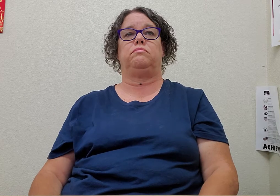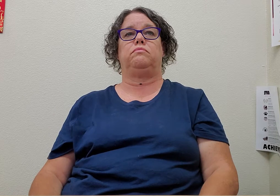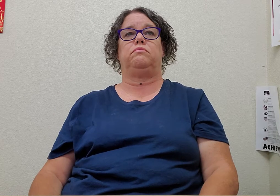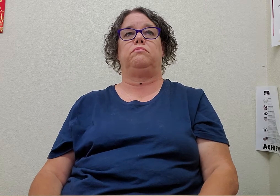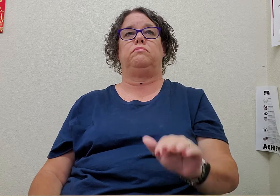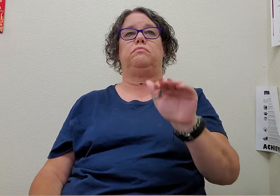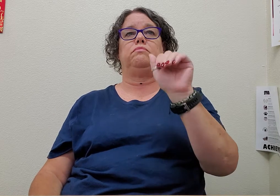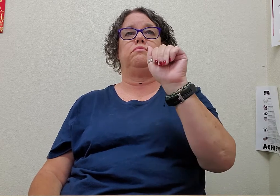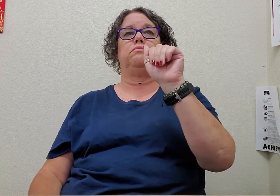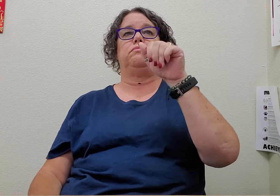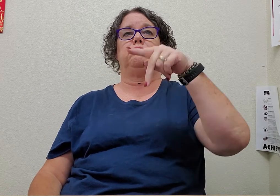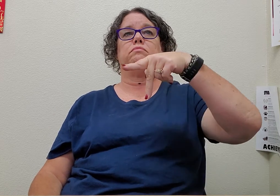#APT (apartment)